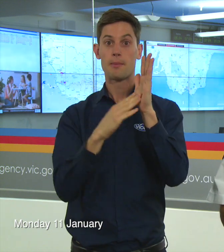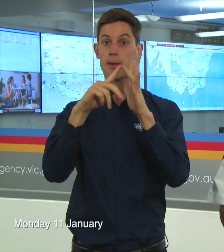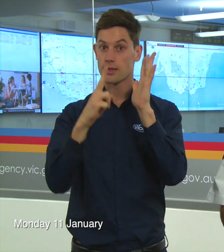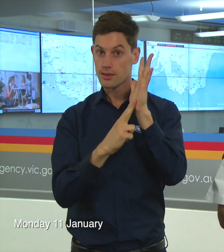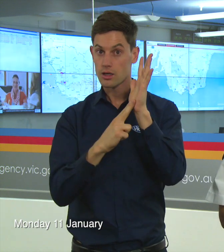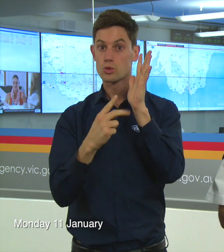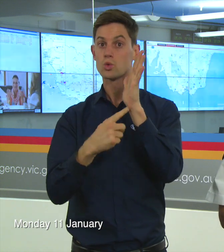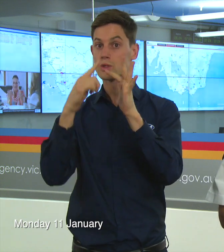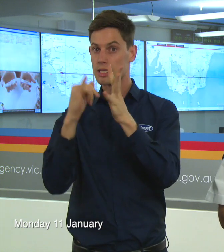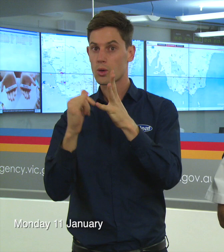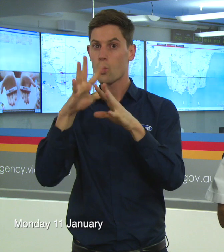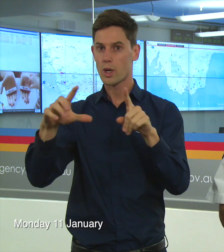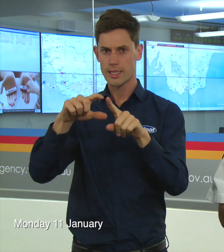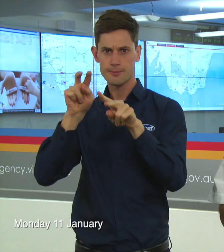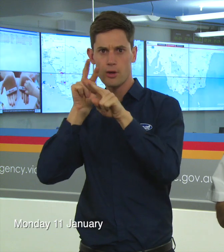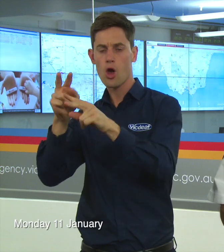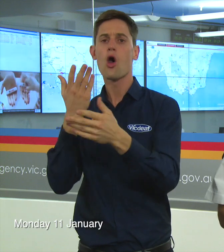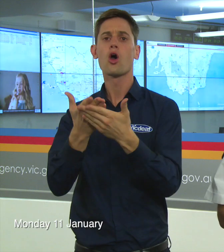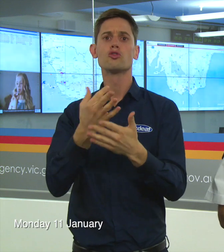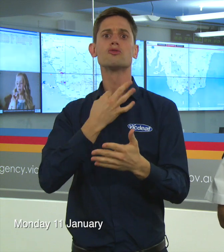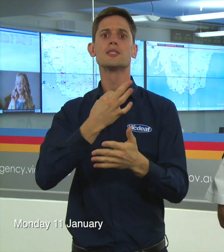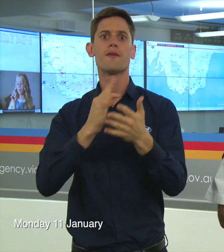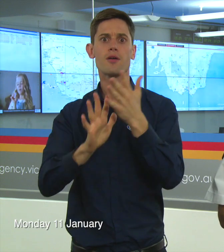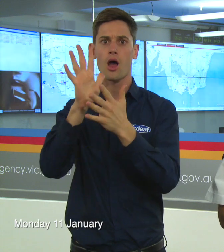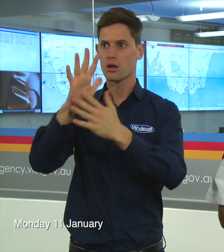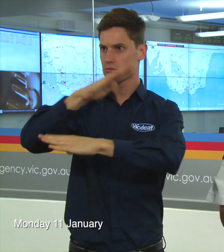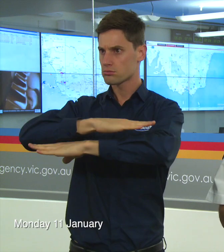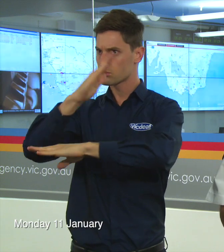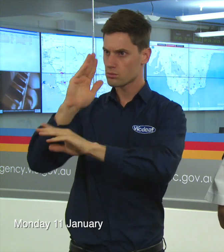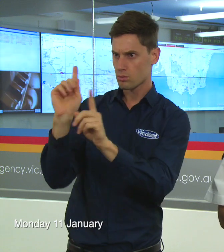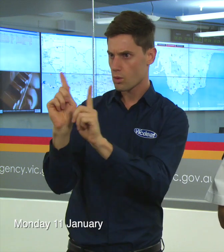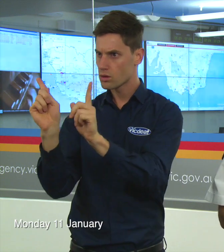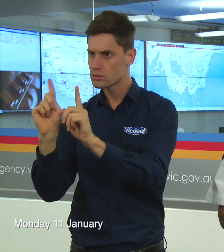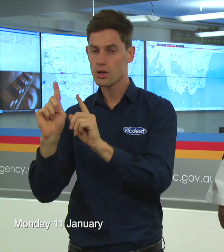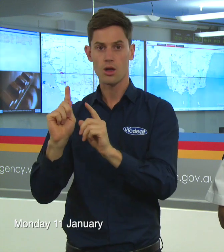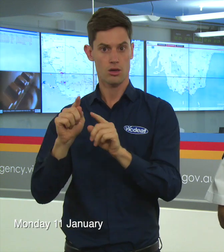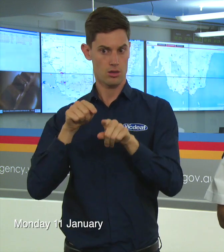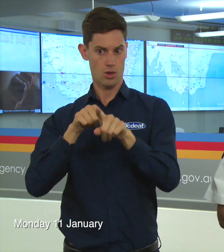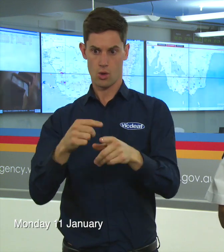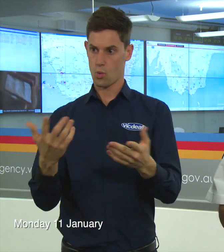fire danger ratings are. And then make sure that you understand the weather conditions for where you are.